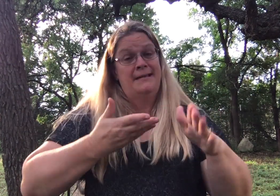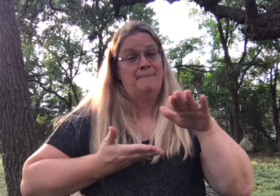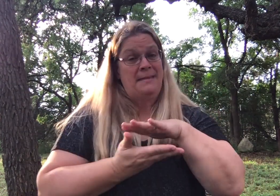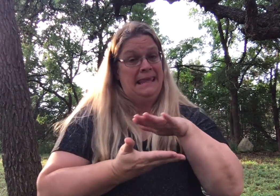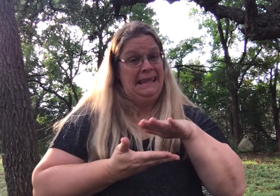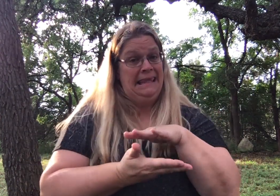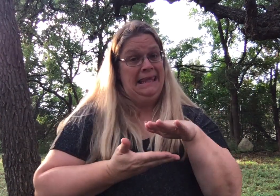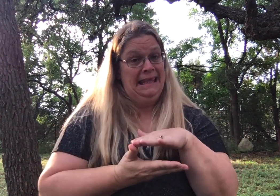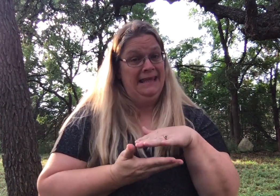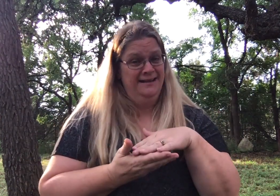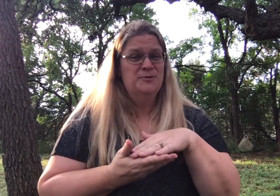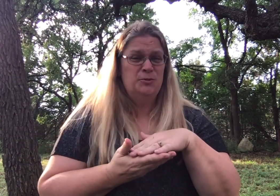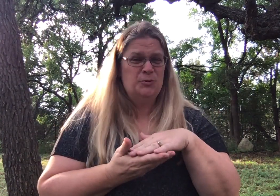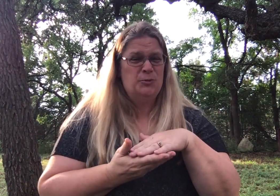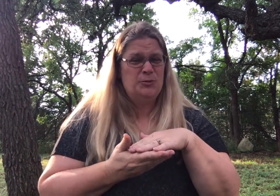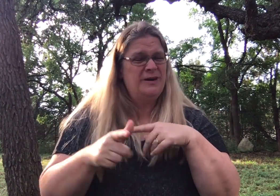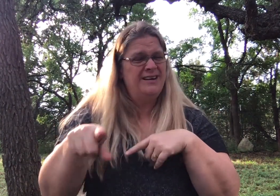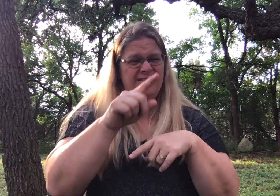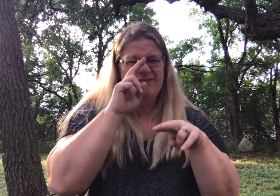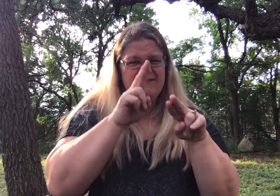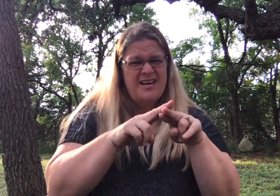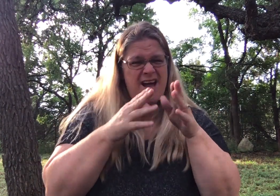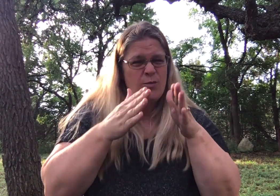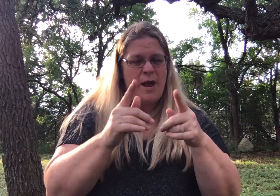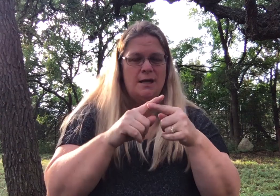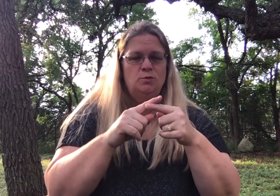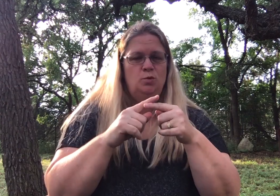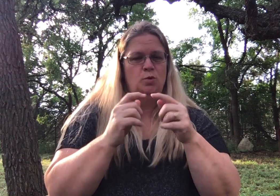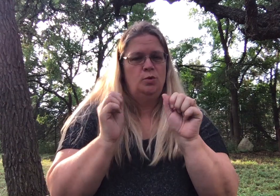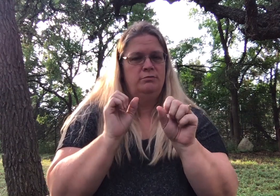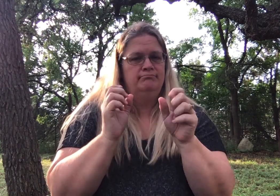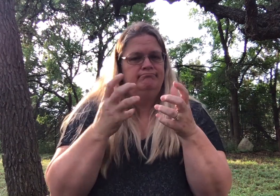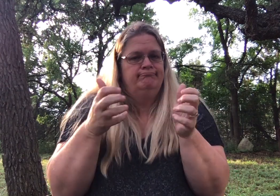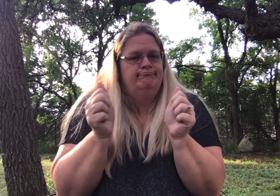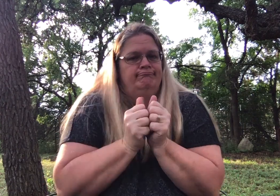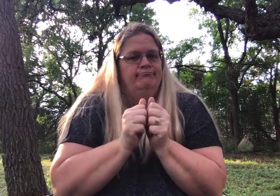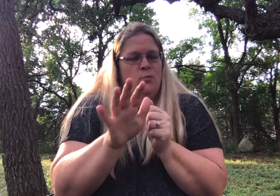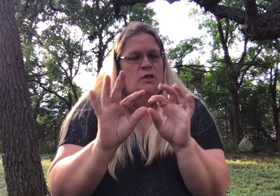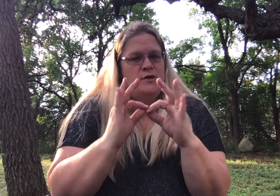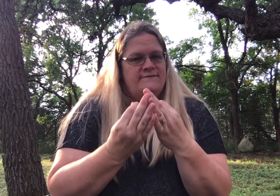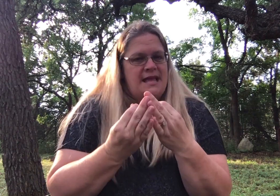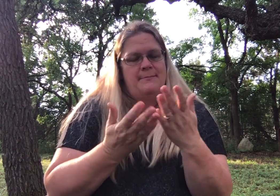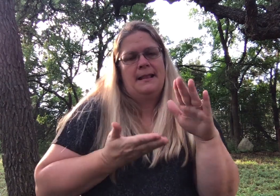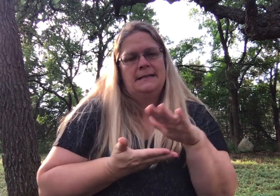Baking. That's a really fun way to spend time together as a family.